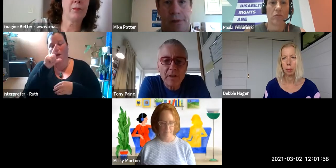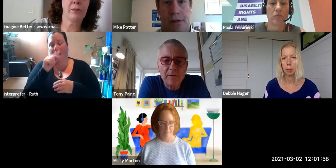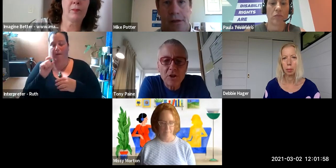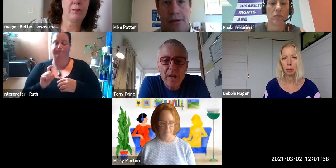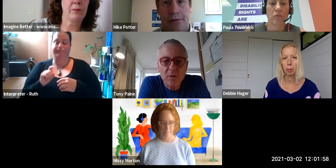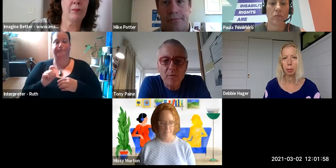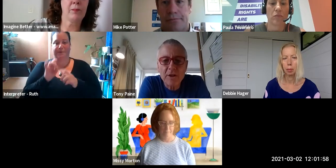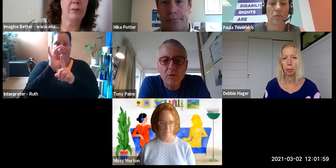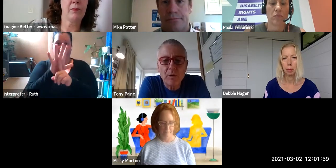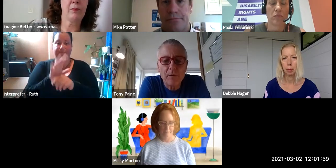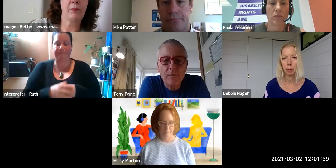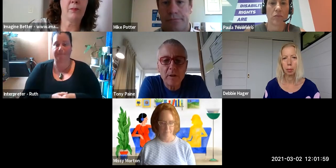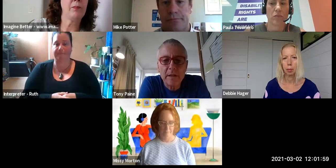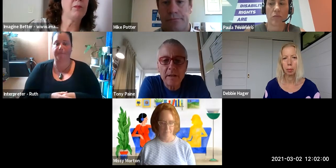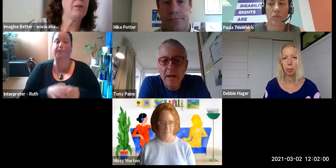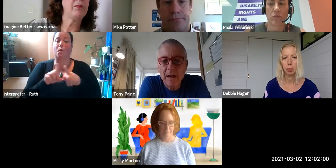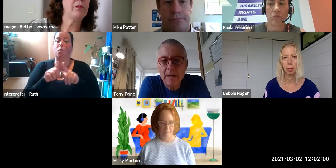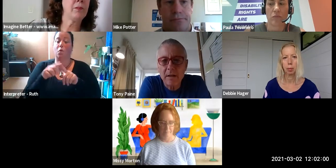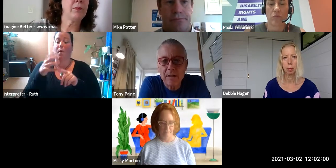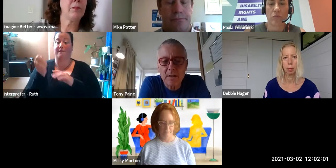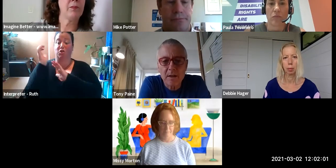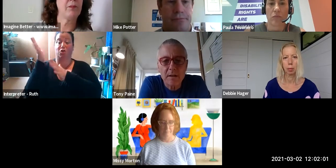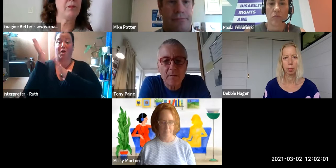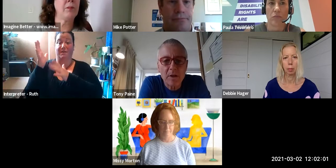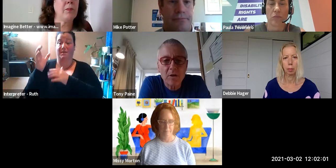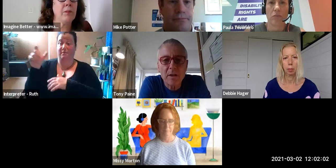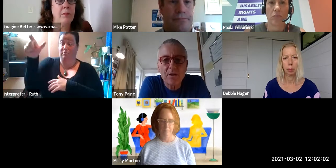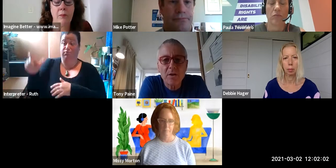left the chat operation for if you need any technical assistance and my colleague Suzie